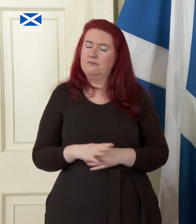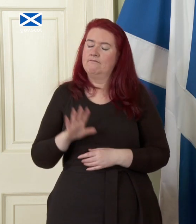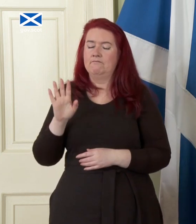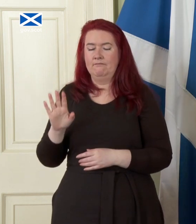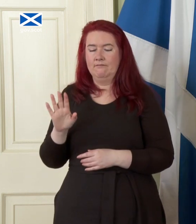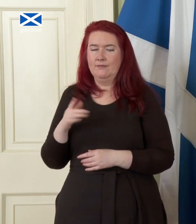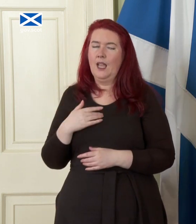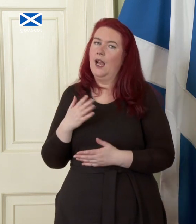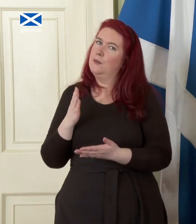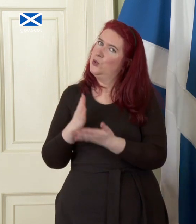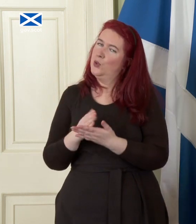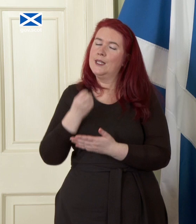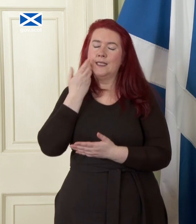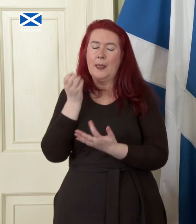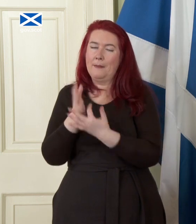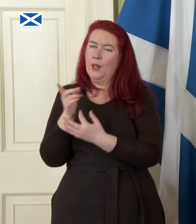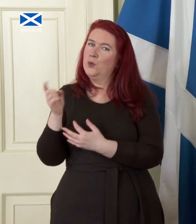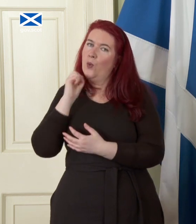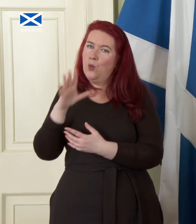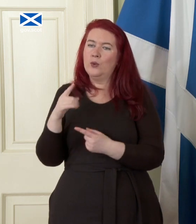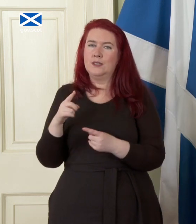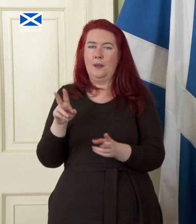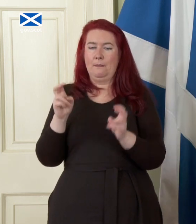would would misquote me and I'm not suggesting you are but I'm not sure what you're quoting